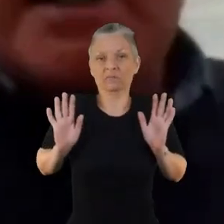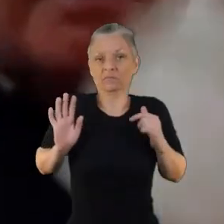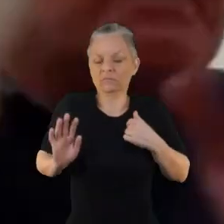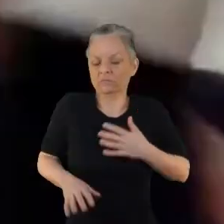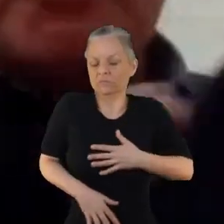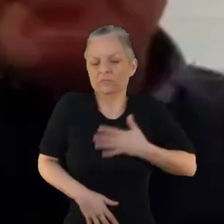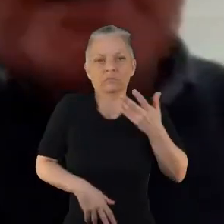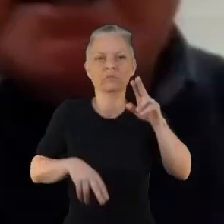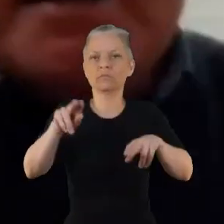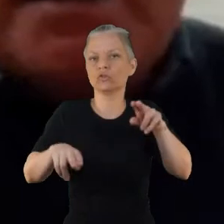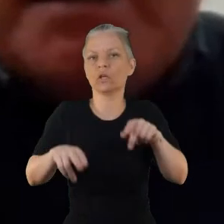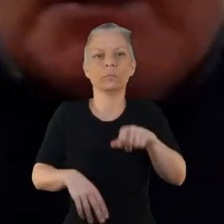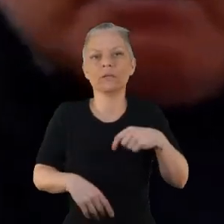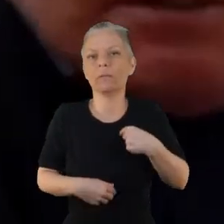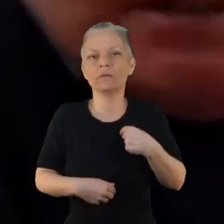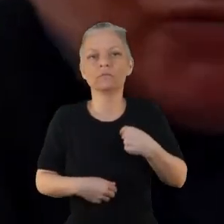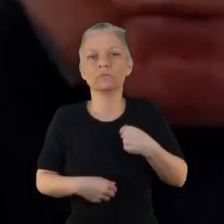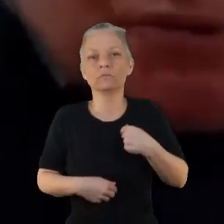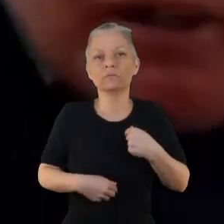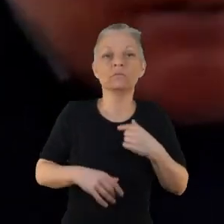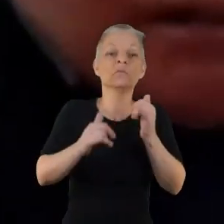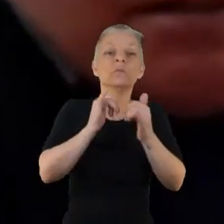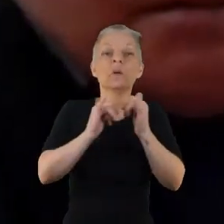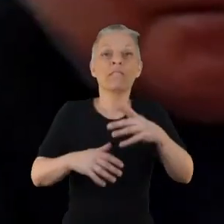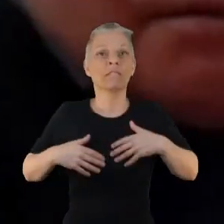and he knocks off track again so it's a work in progress really.